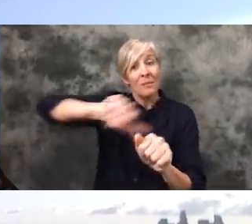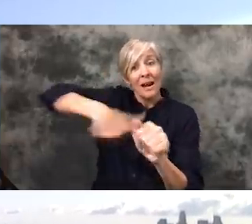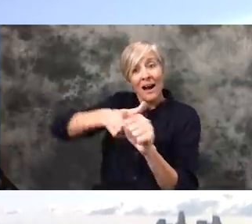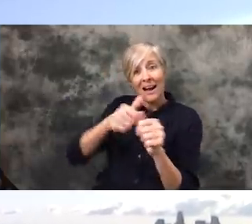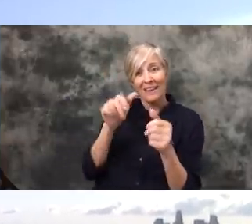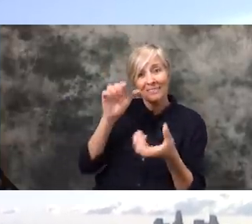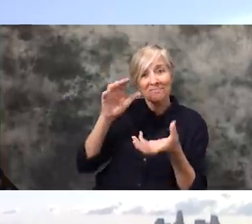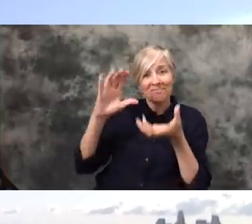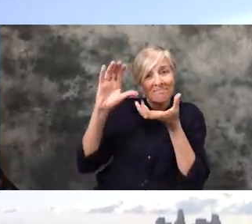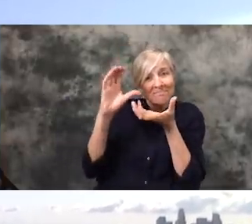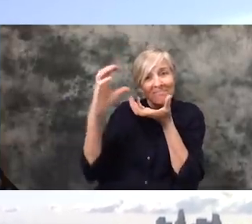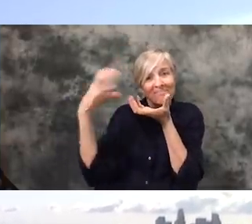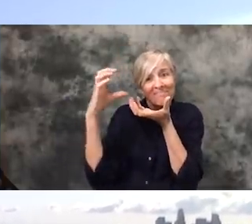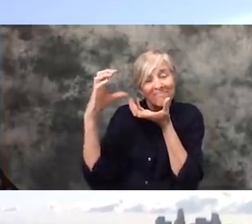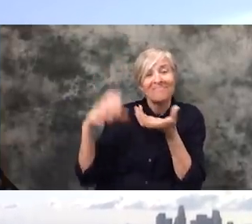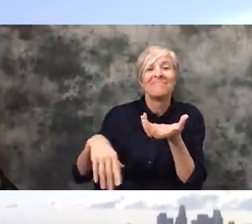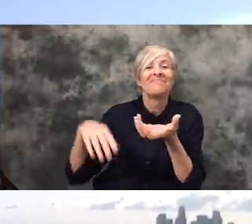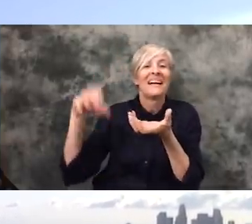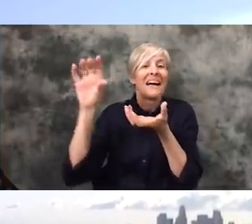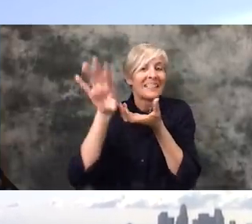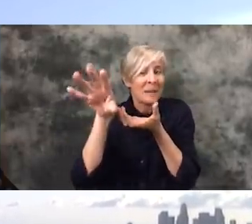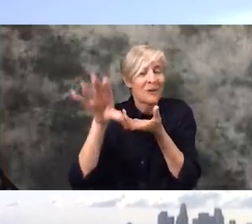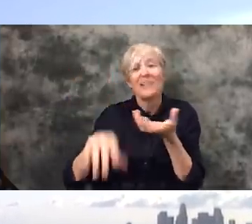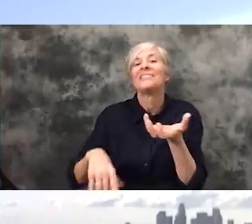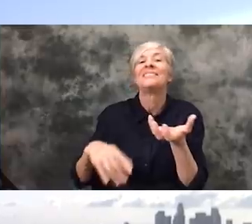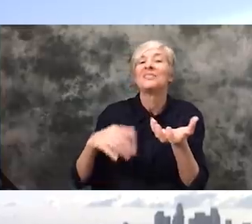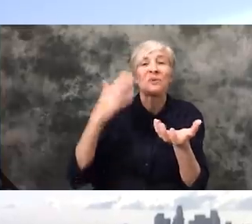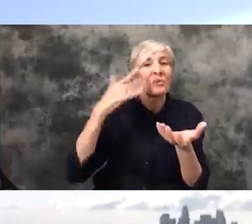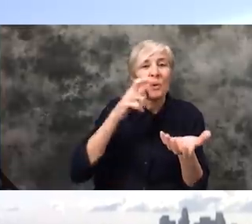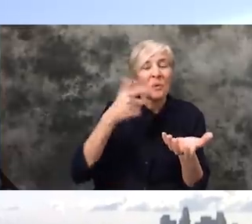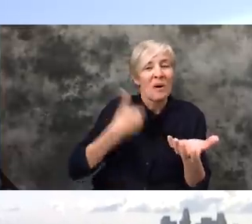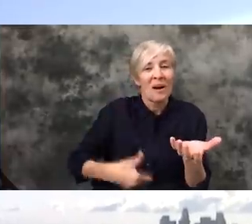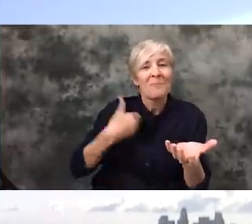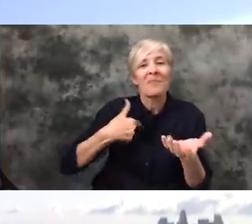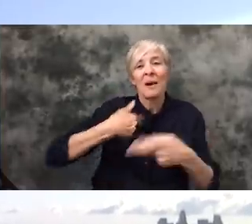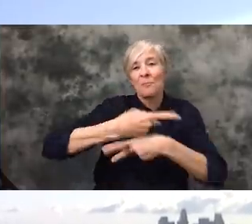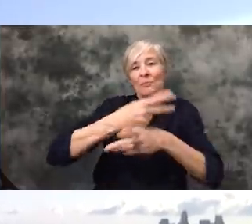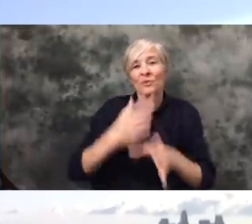camera so you probably don't know who I am but I'm a Producer with The Producers